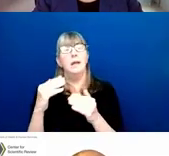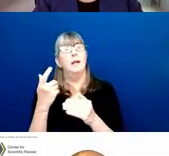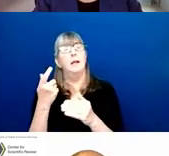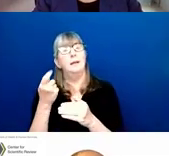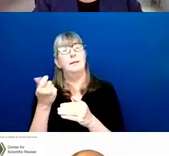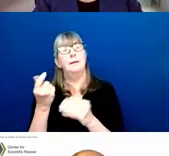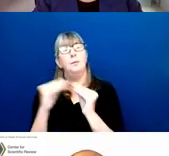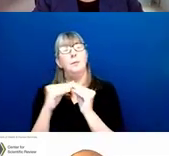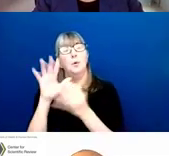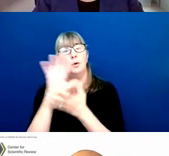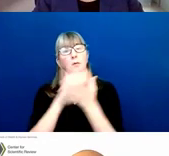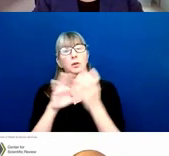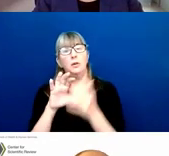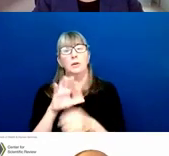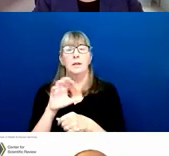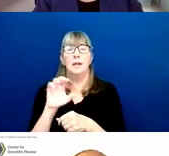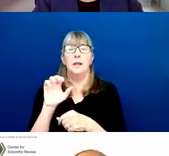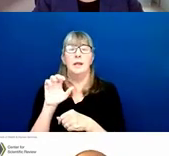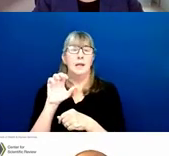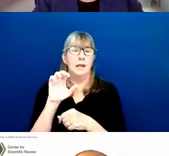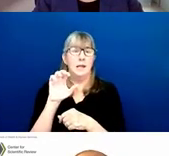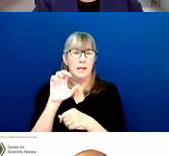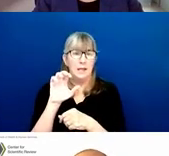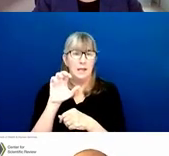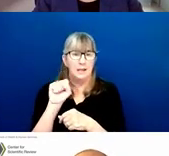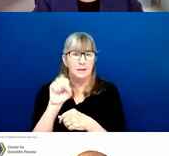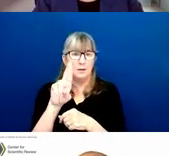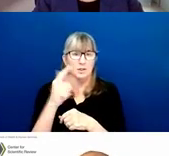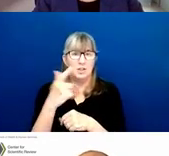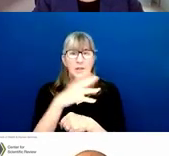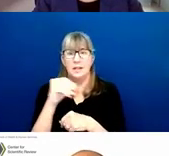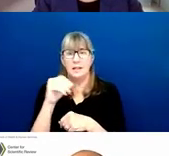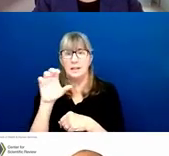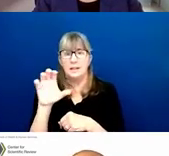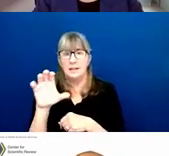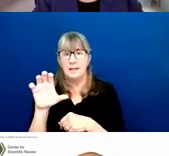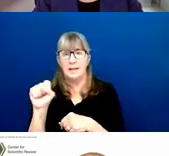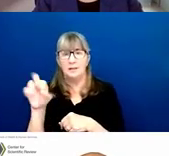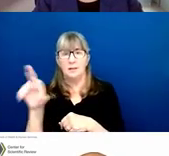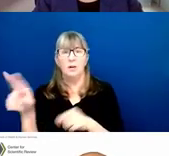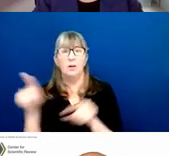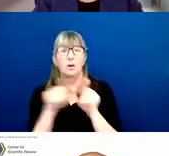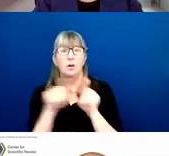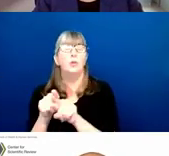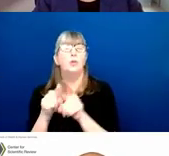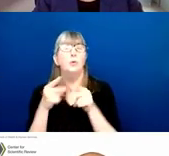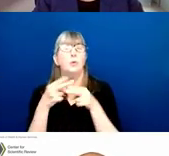SRGs at CSR are also called study sections. Each SRG is managed by the scientific review officer,